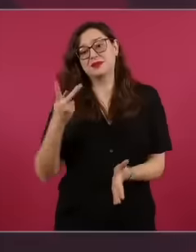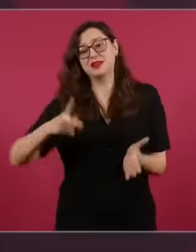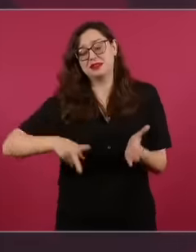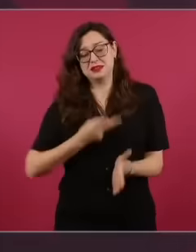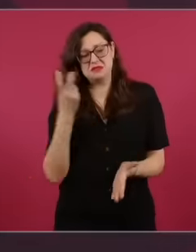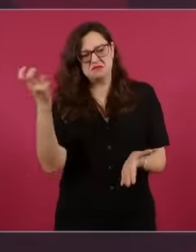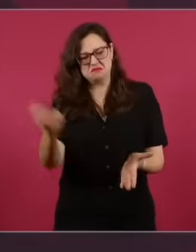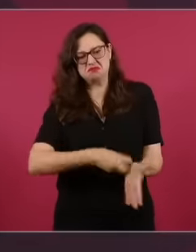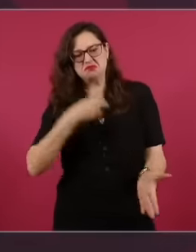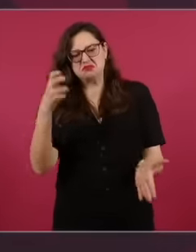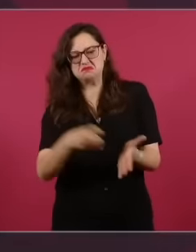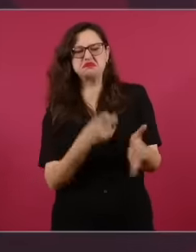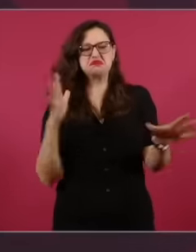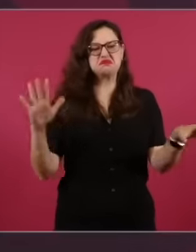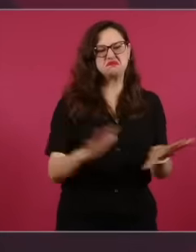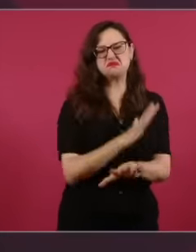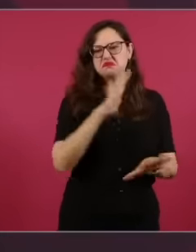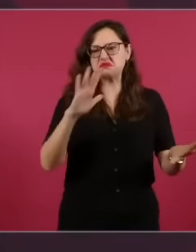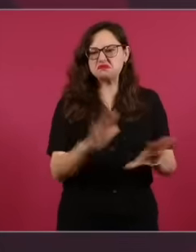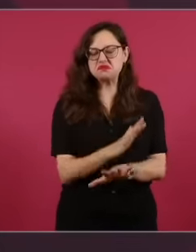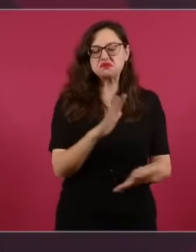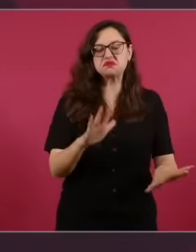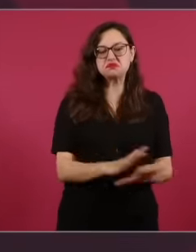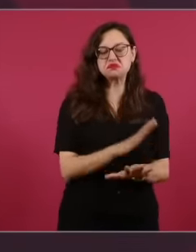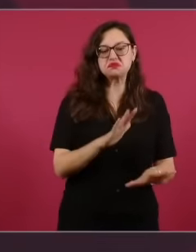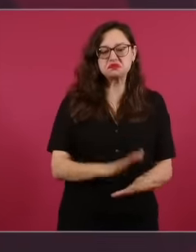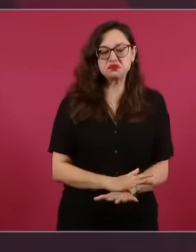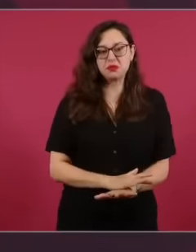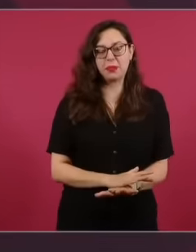Constitution and